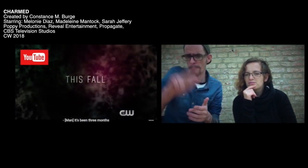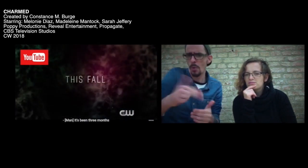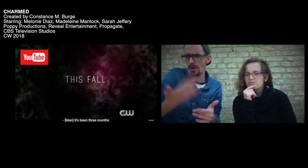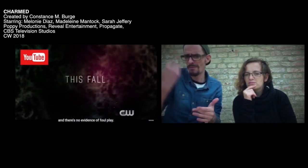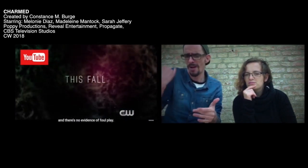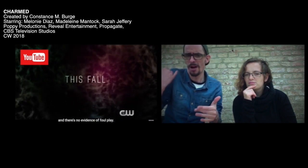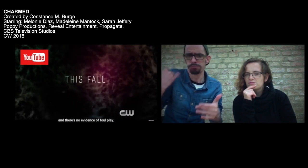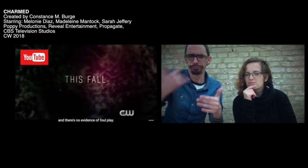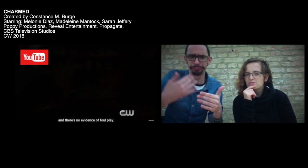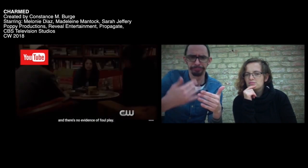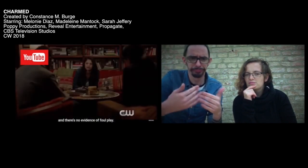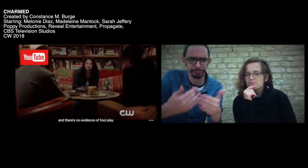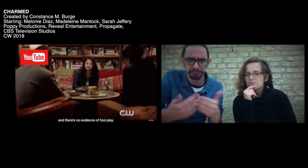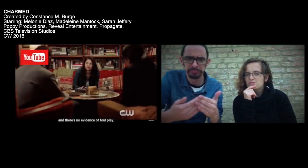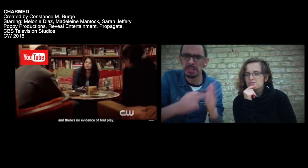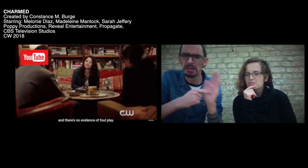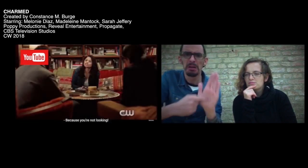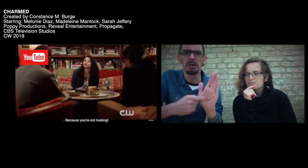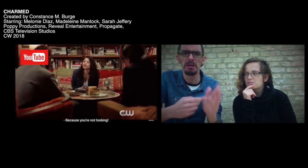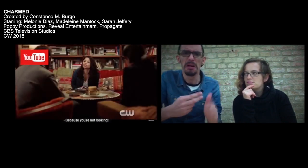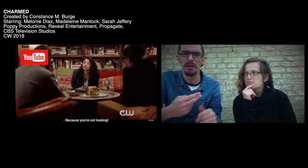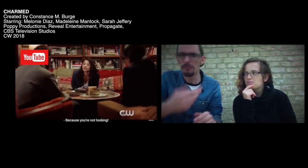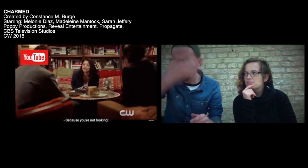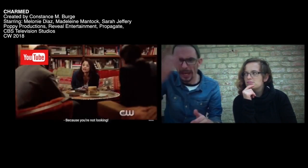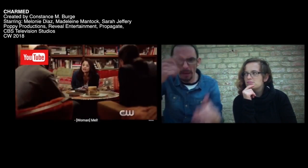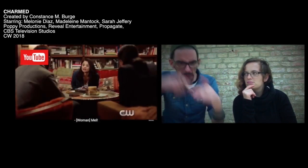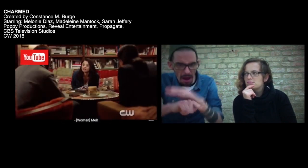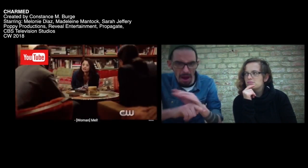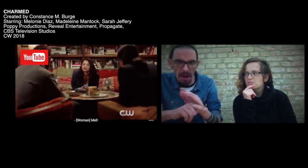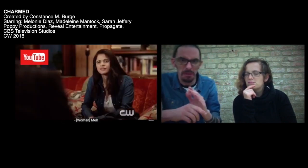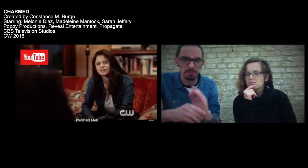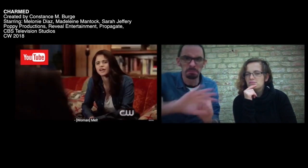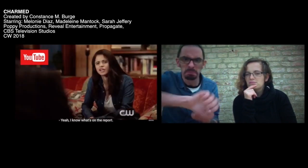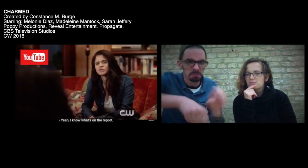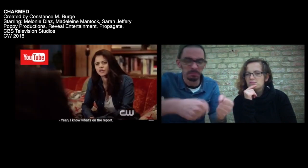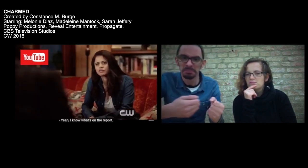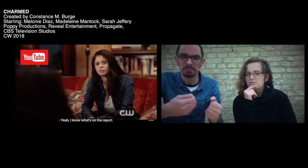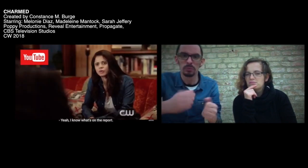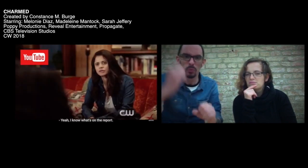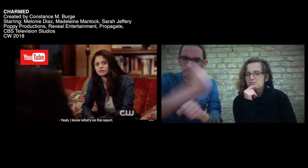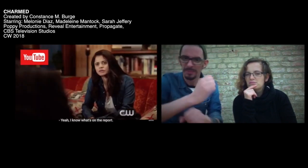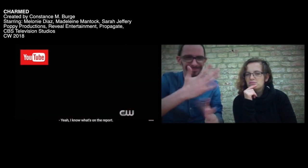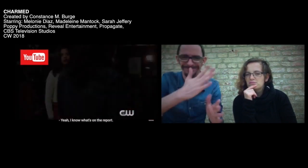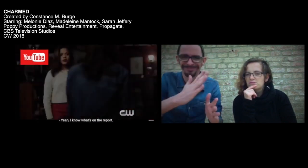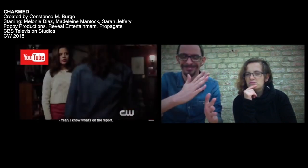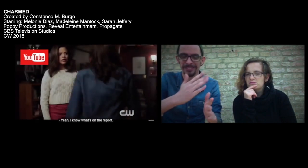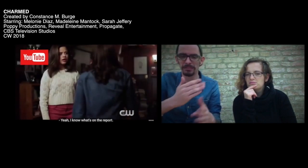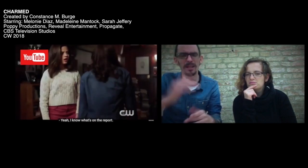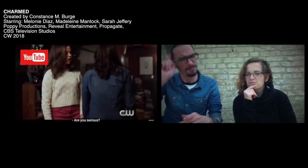[Es sind 3 Monate vergangen] [und es gibt keine Hinweise auf Fremdverschulden.]